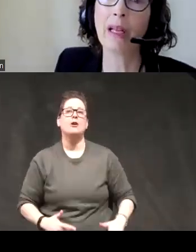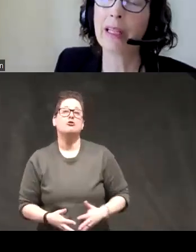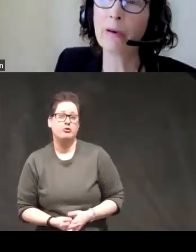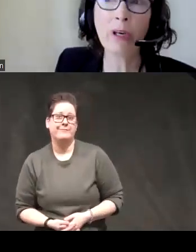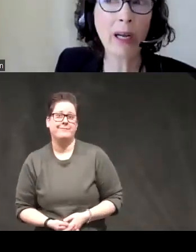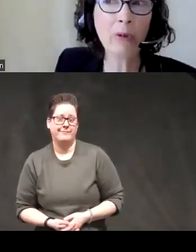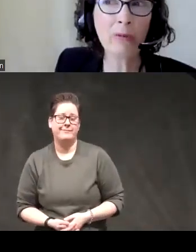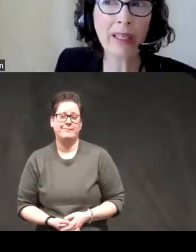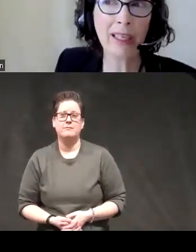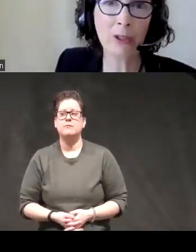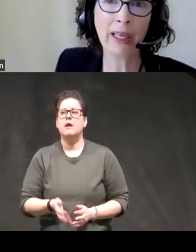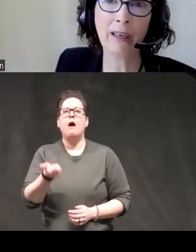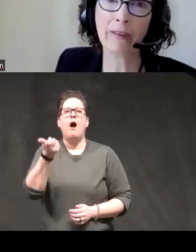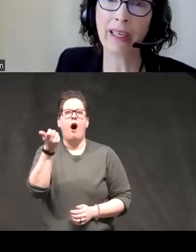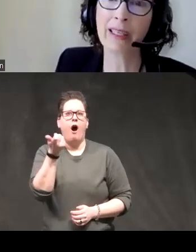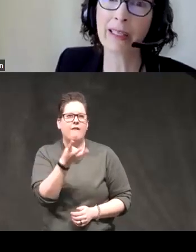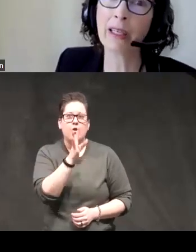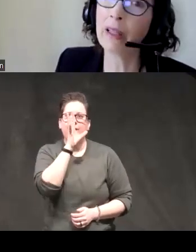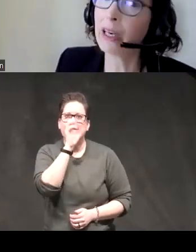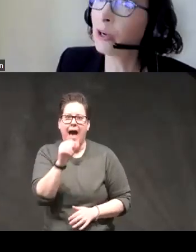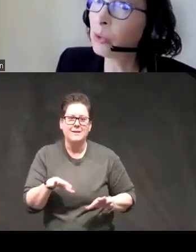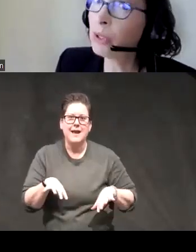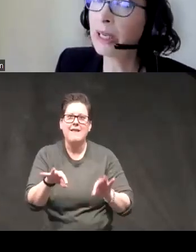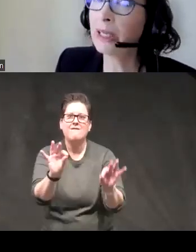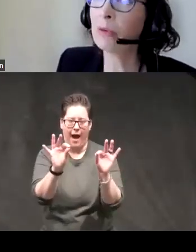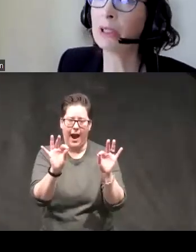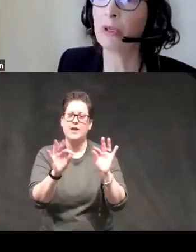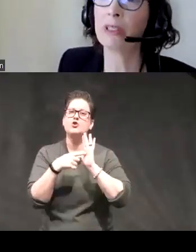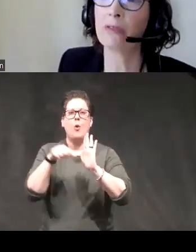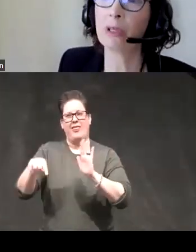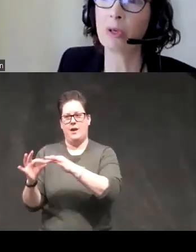there were a couple really intriguing findings out there that it correlated with depressive symptom